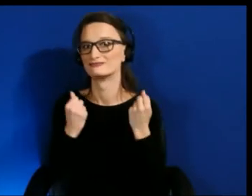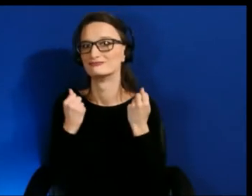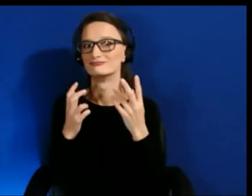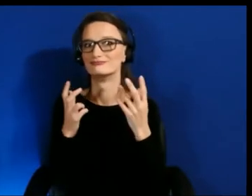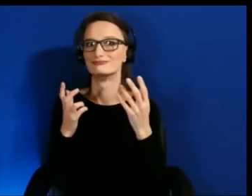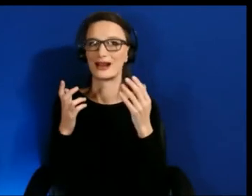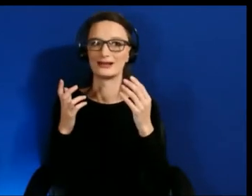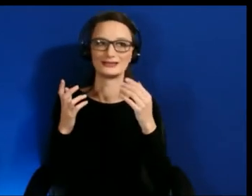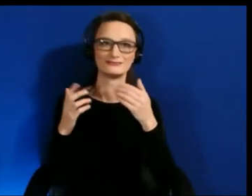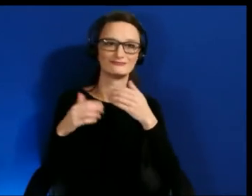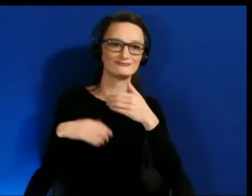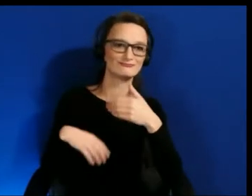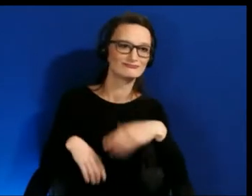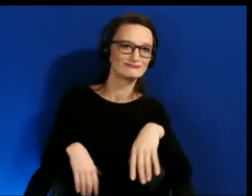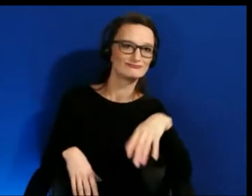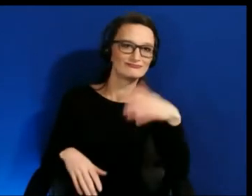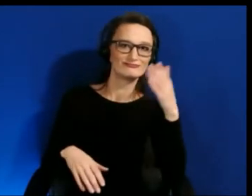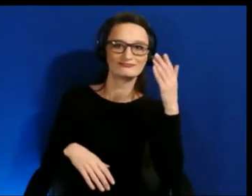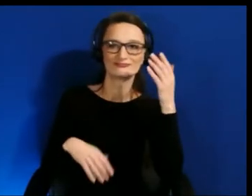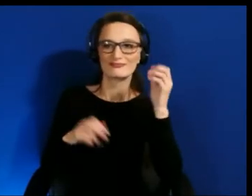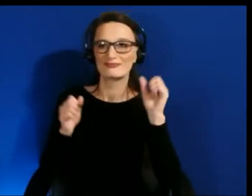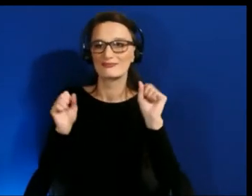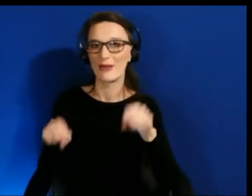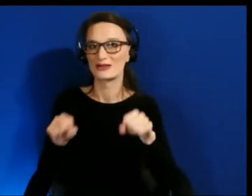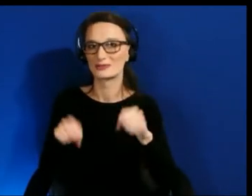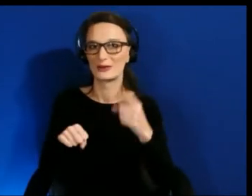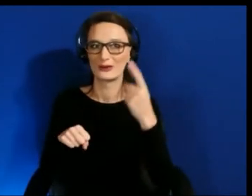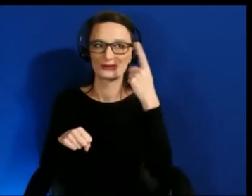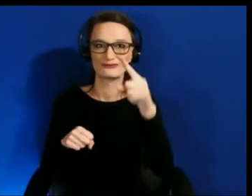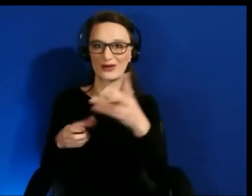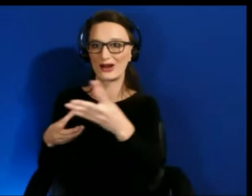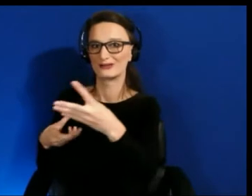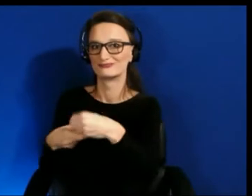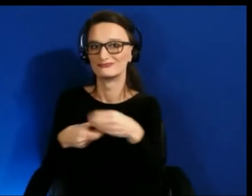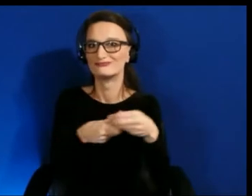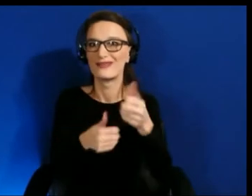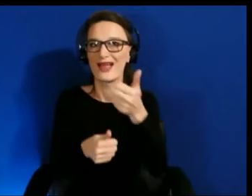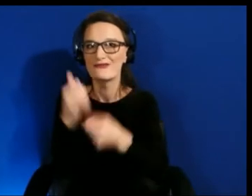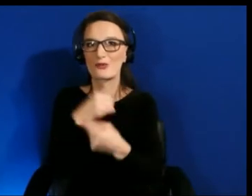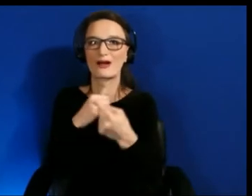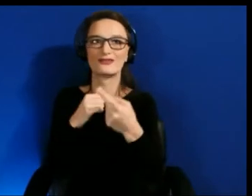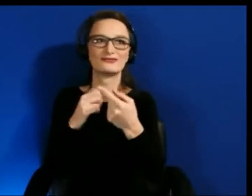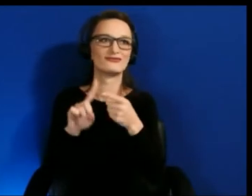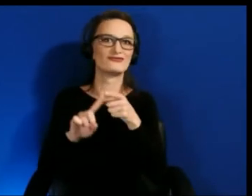backgrounds and the innovation that can be found here. It takes a lot of hard work but